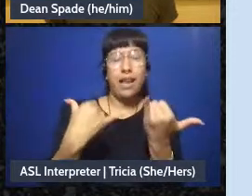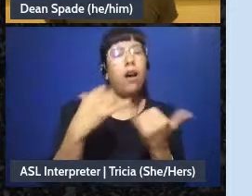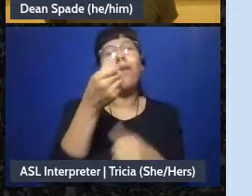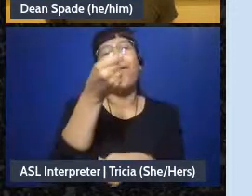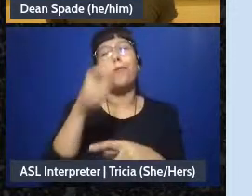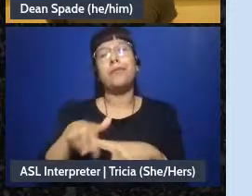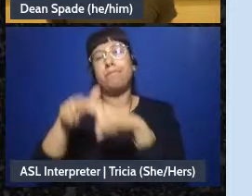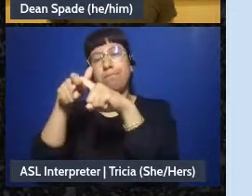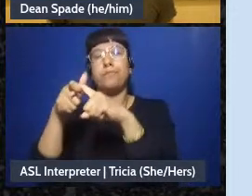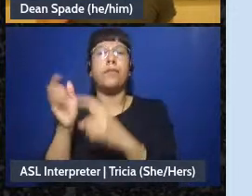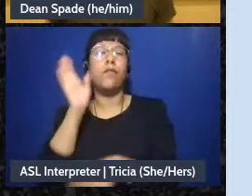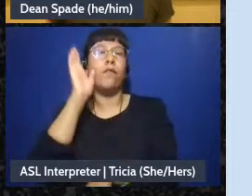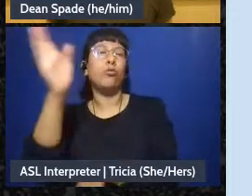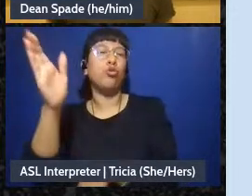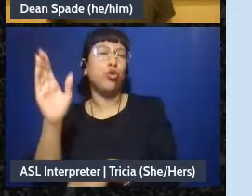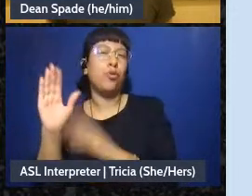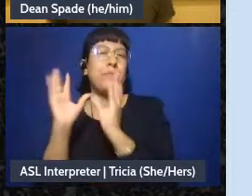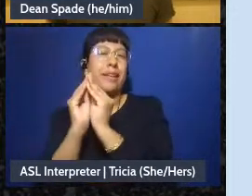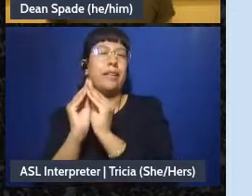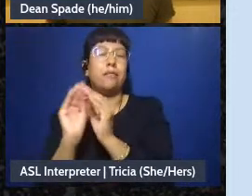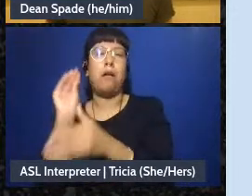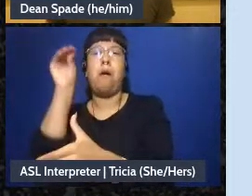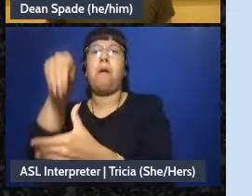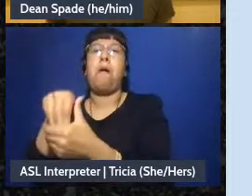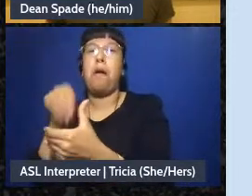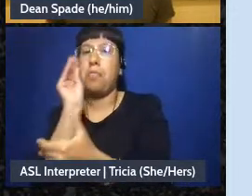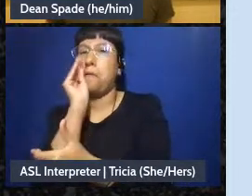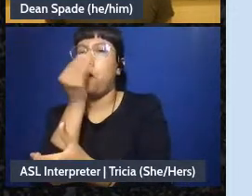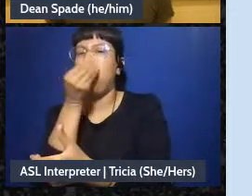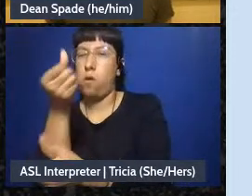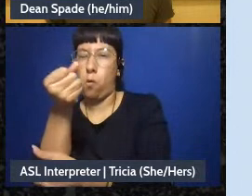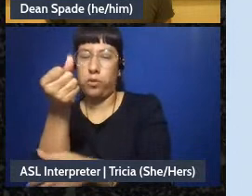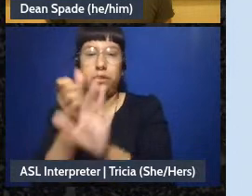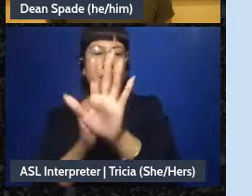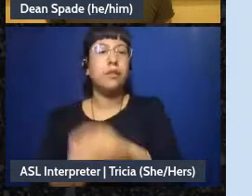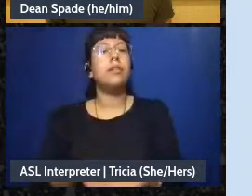And just knowing when it's like “oh. you know” what it turns out this needs more research